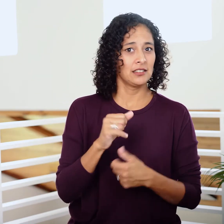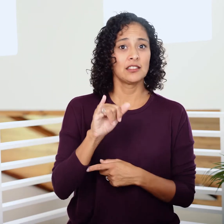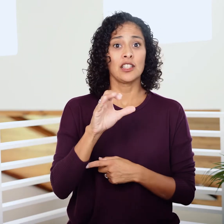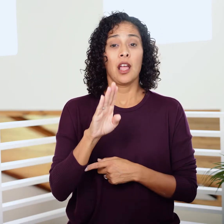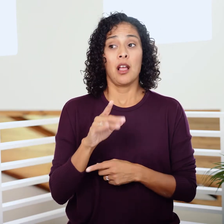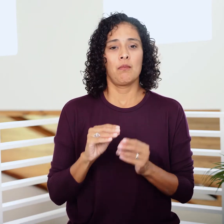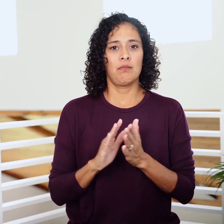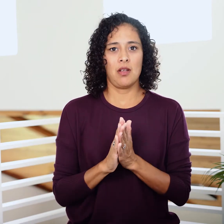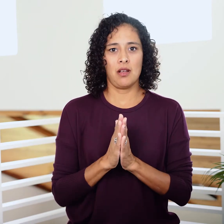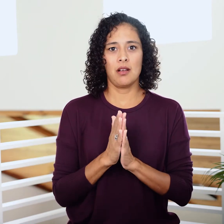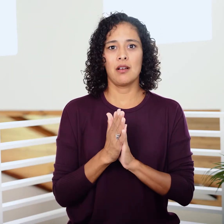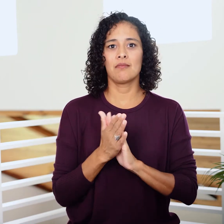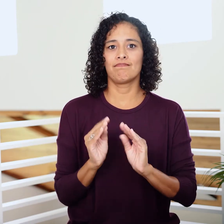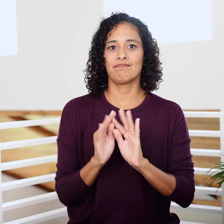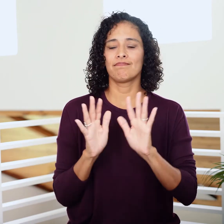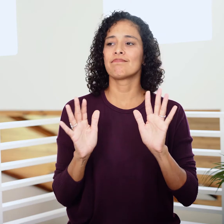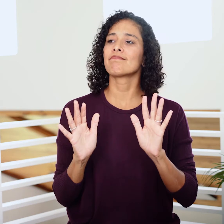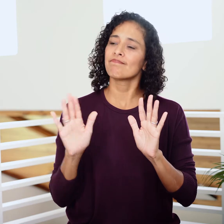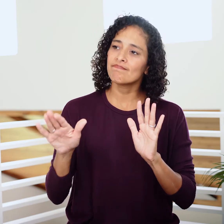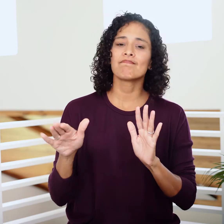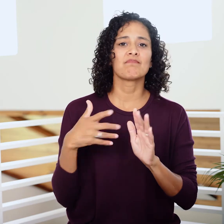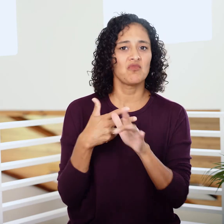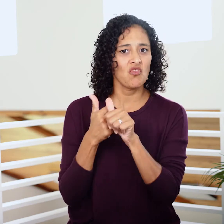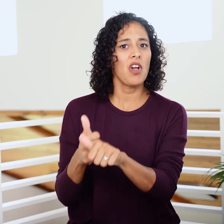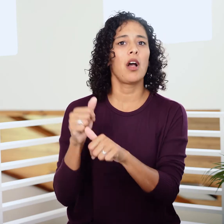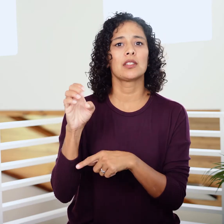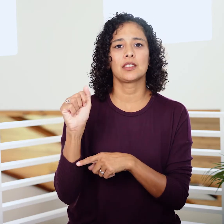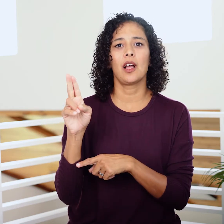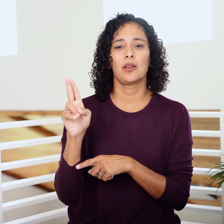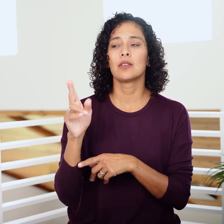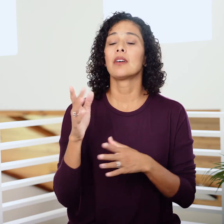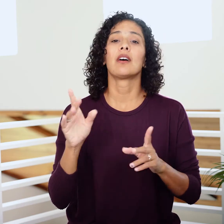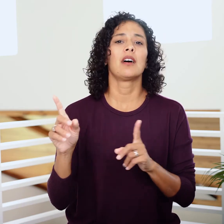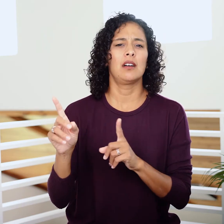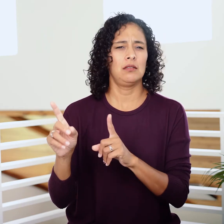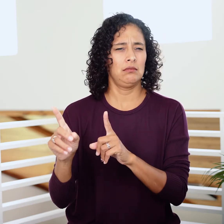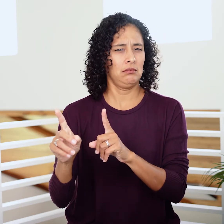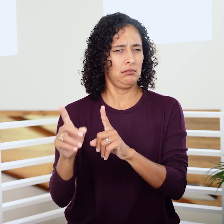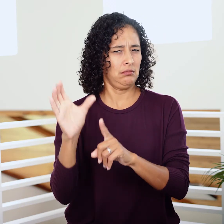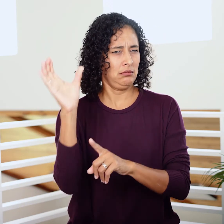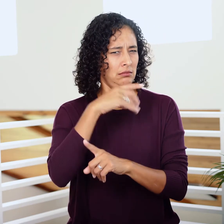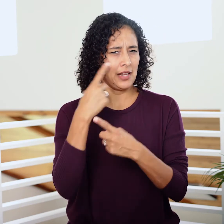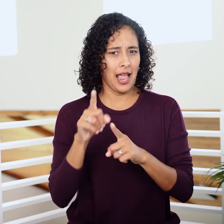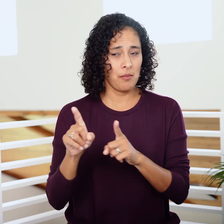Jacob’s position becomes clear when he agrees to follow Esau but then goes a different direction.